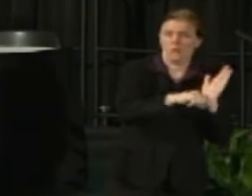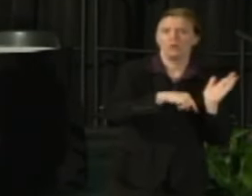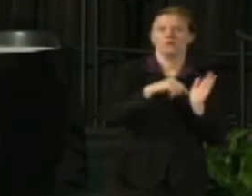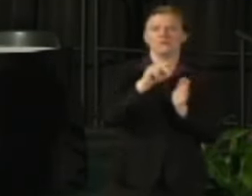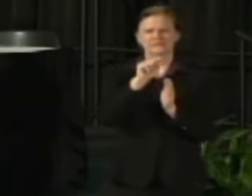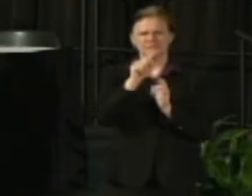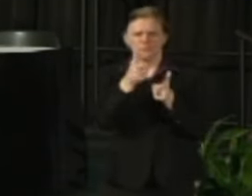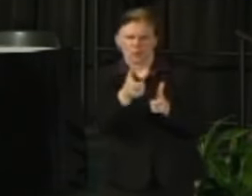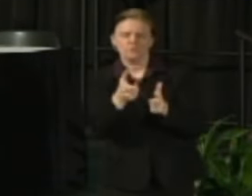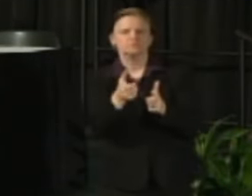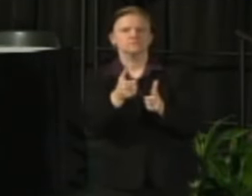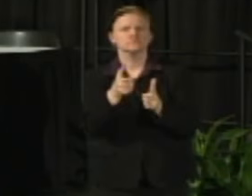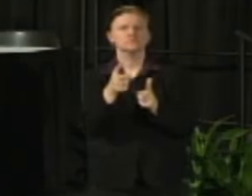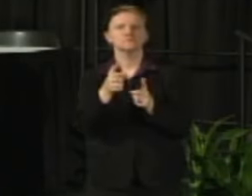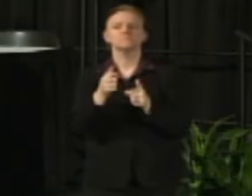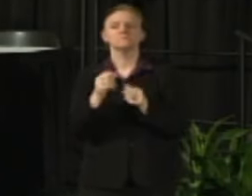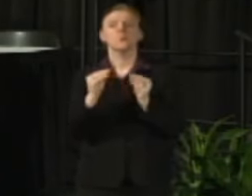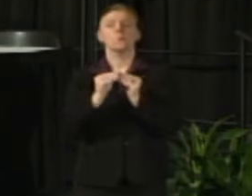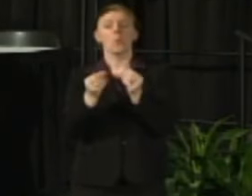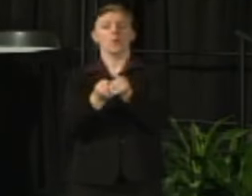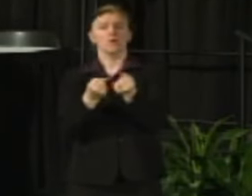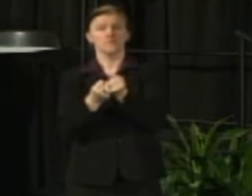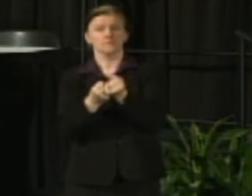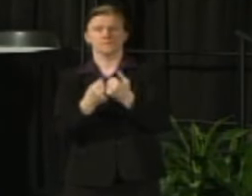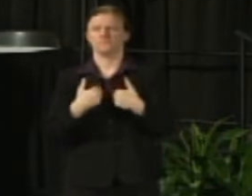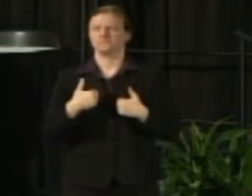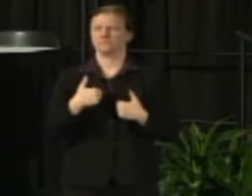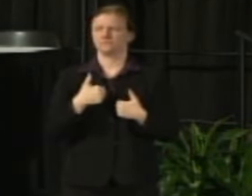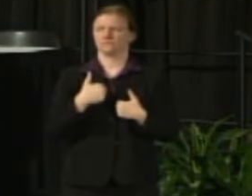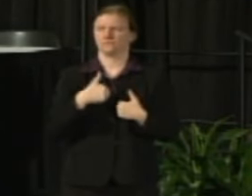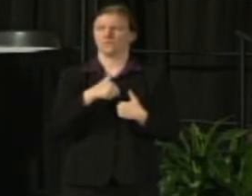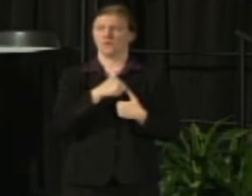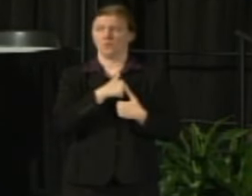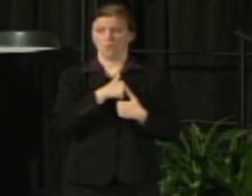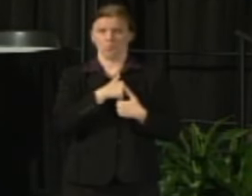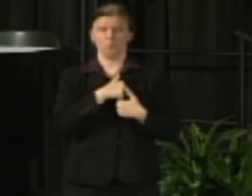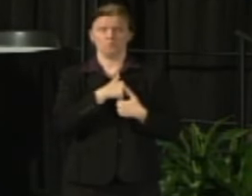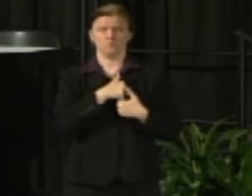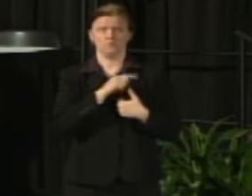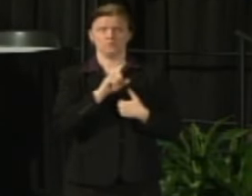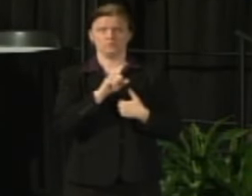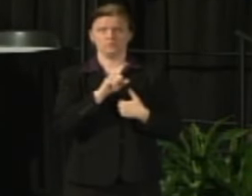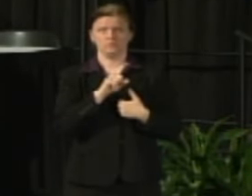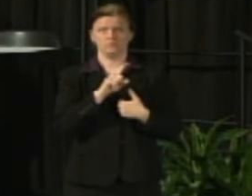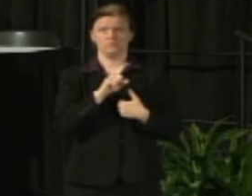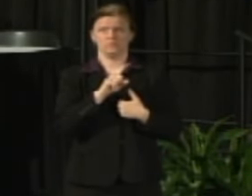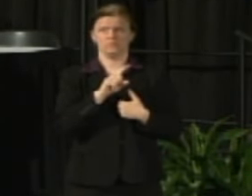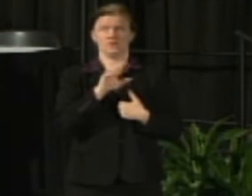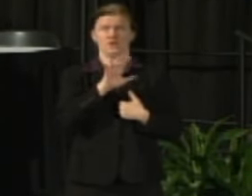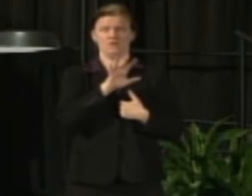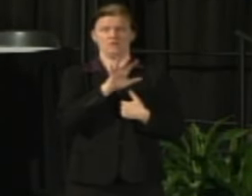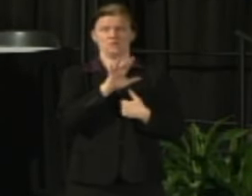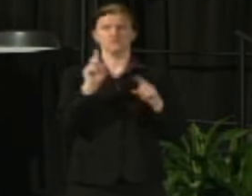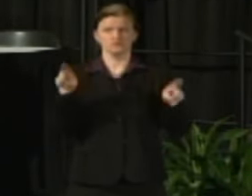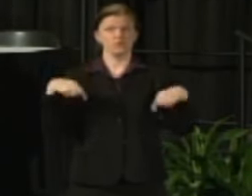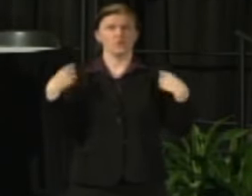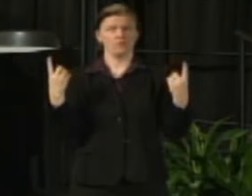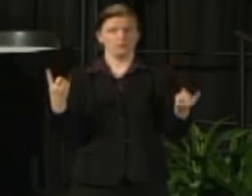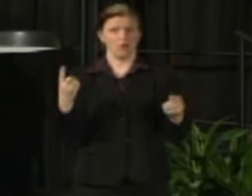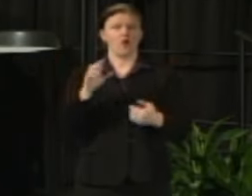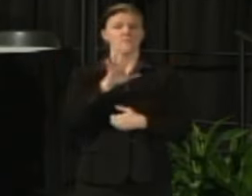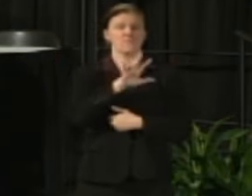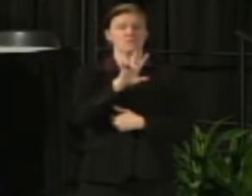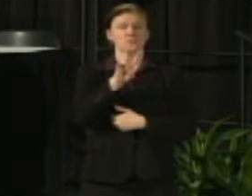In terms of additional advocacy we have spent and sent more than 52,000 messages out starting